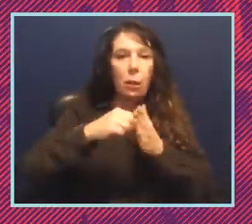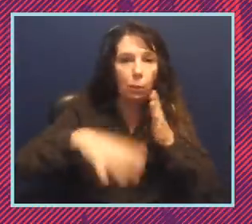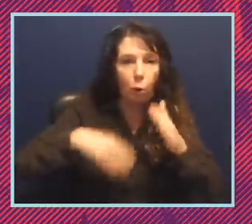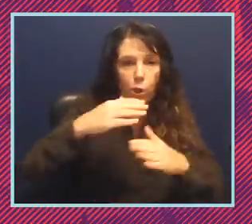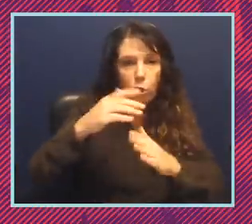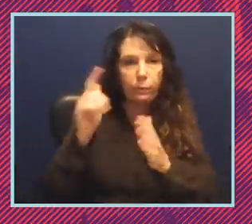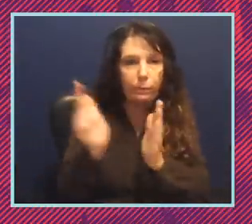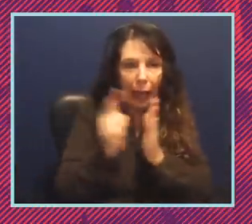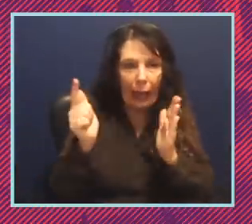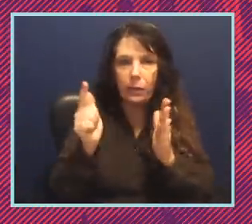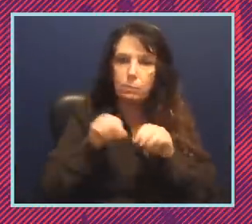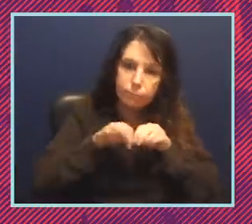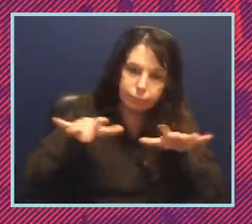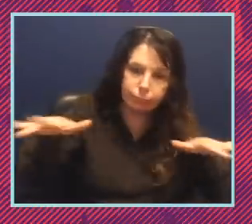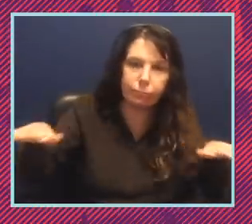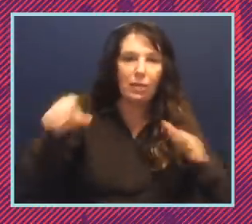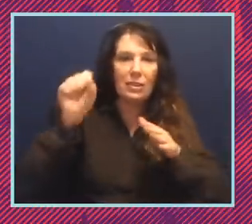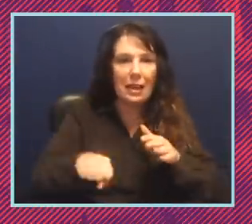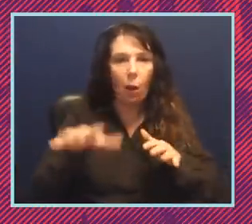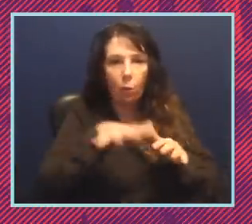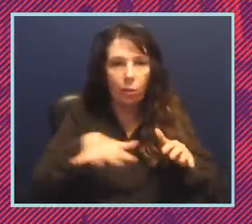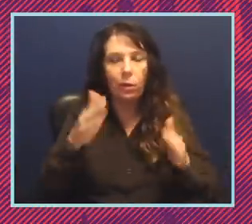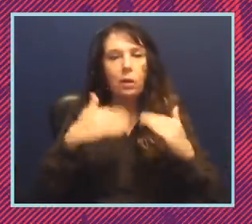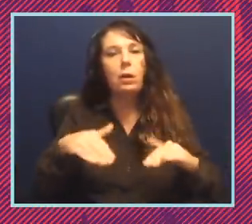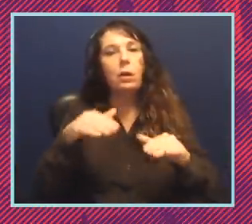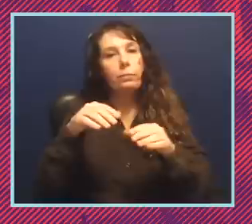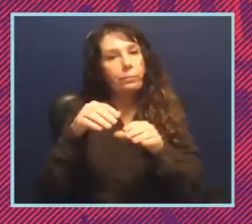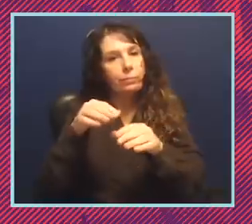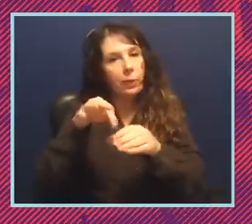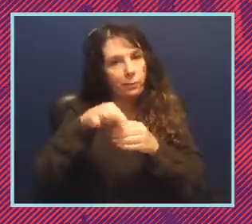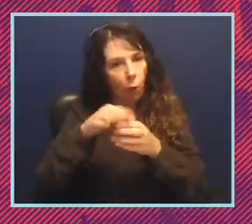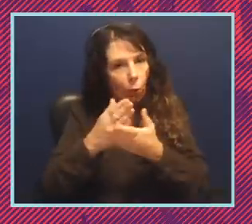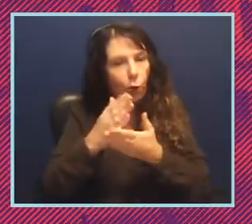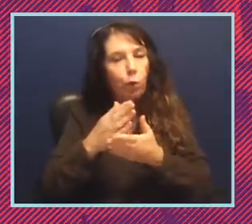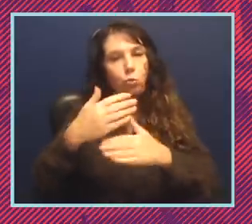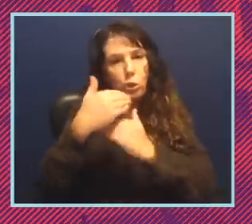swept across the south we the voter restrictions will sweep us across the south so we want to work